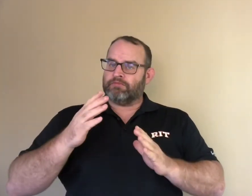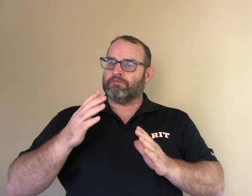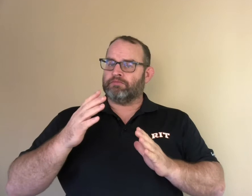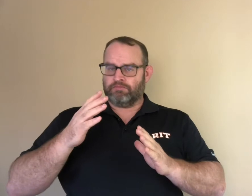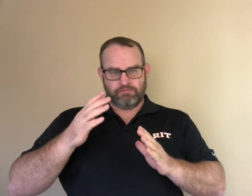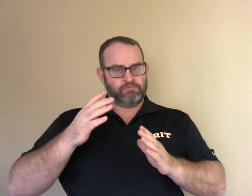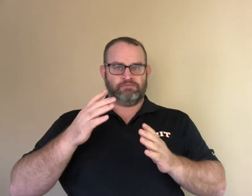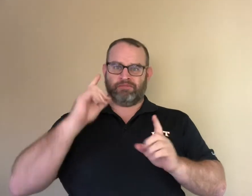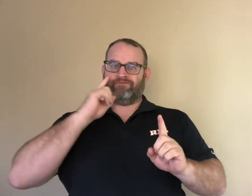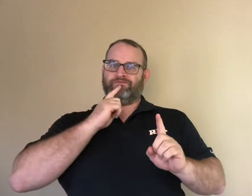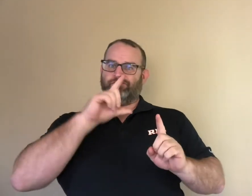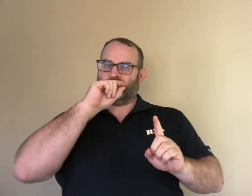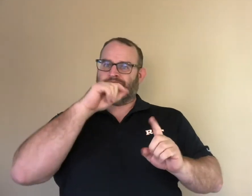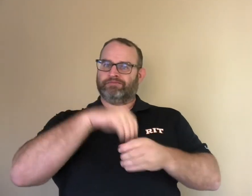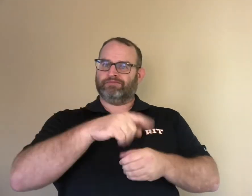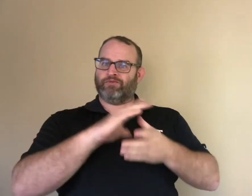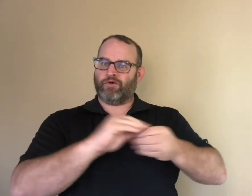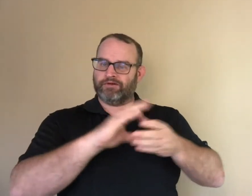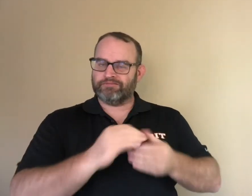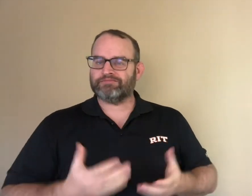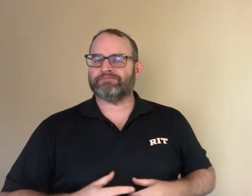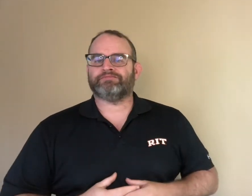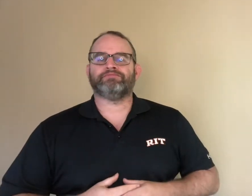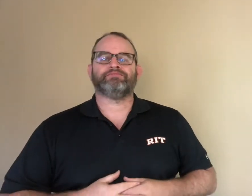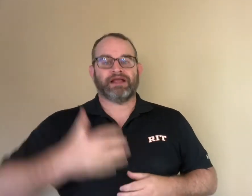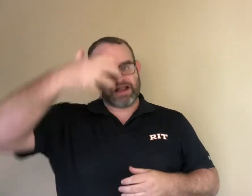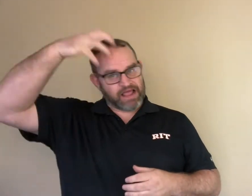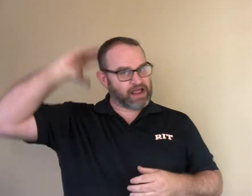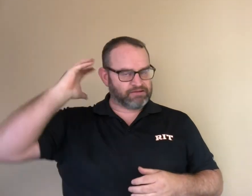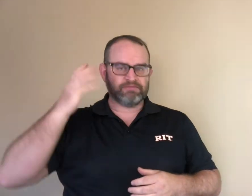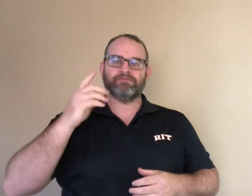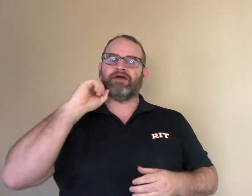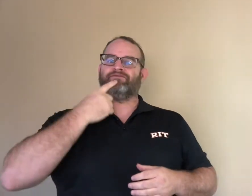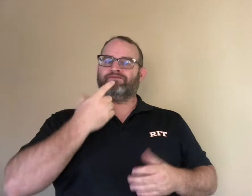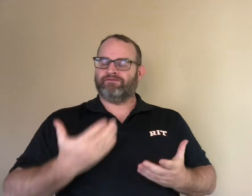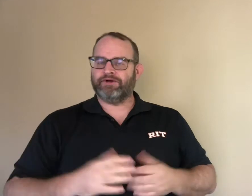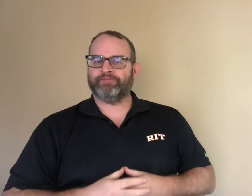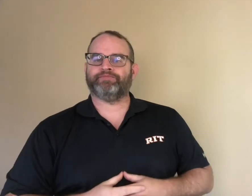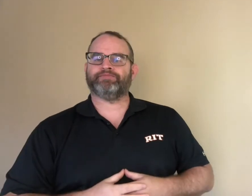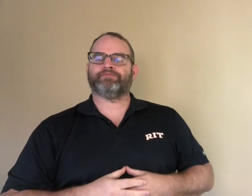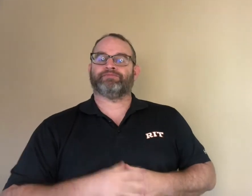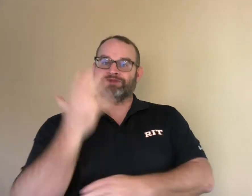We can use deaf birds in a story. Lions in a story can be deaf.